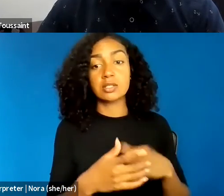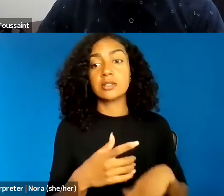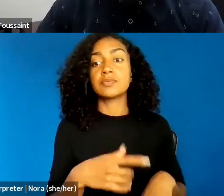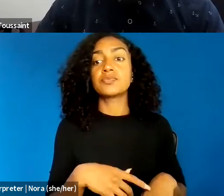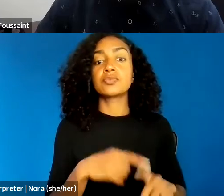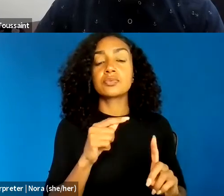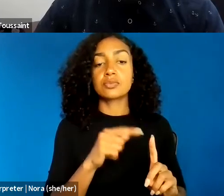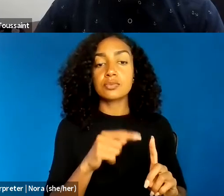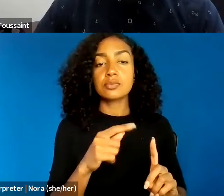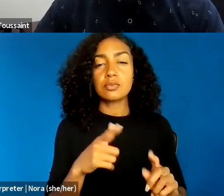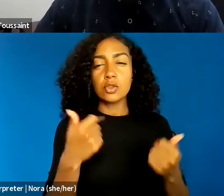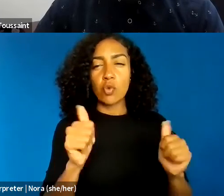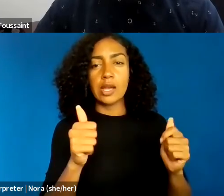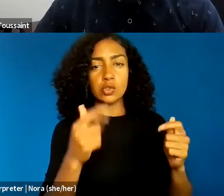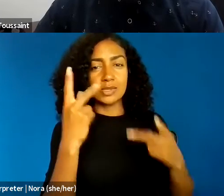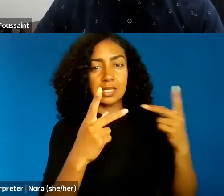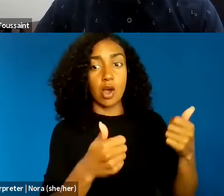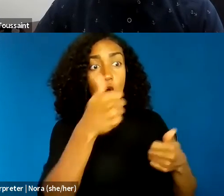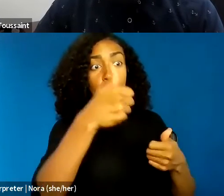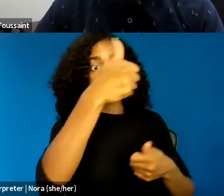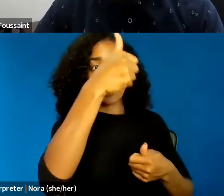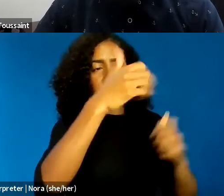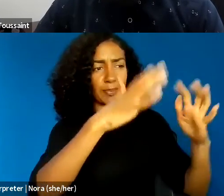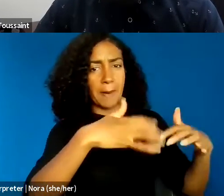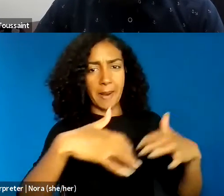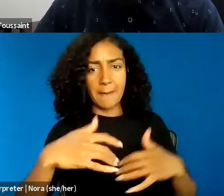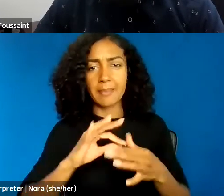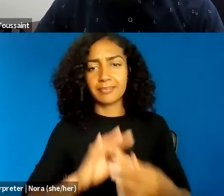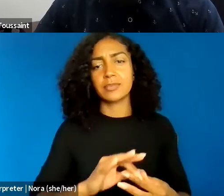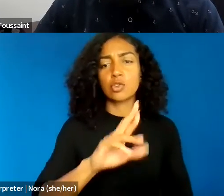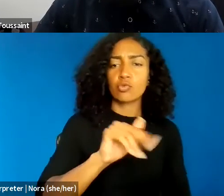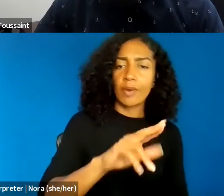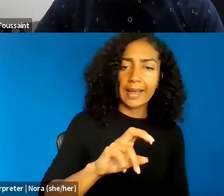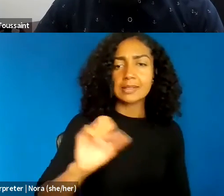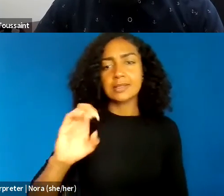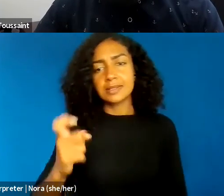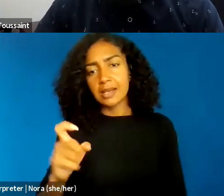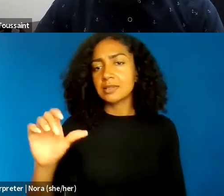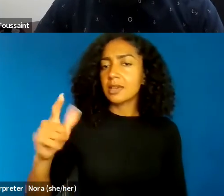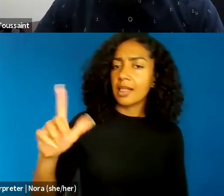along lines of race, gender, sexuality, class, whatever, that lend themselves well to my project